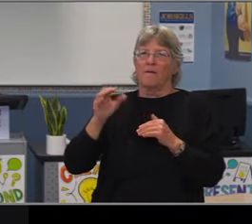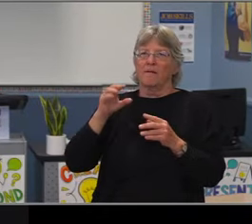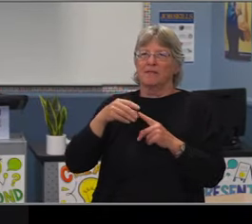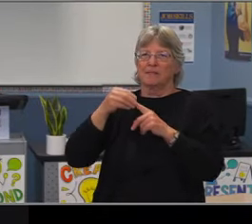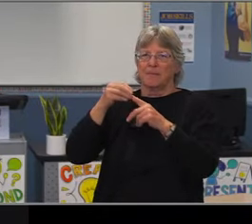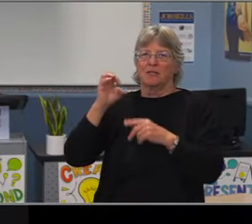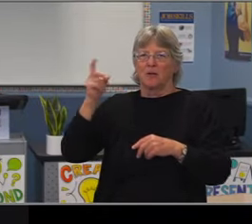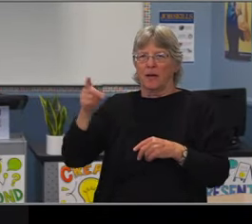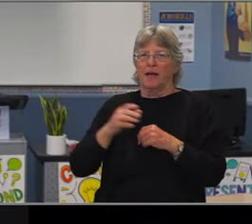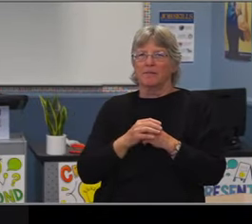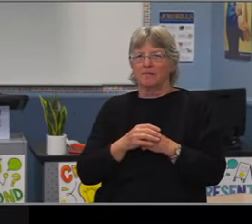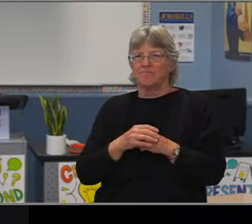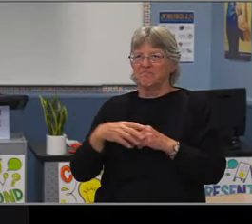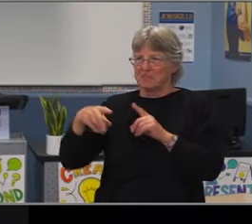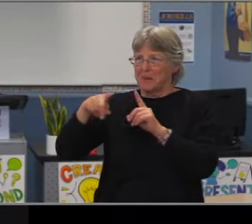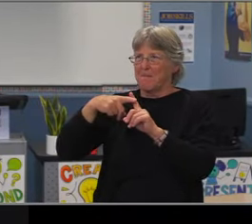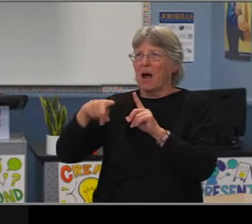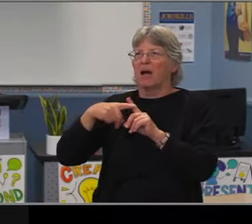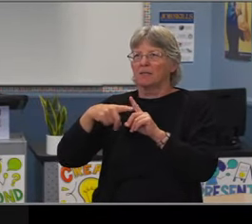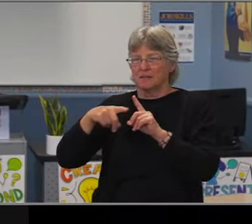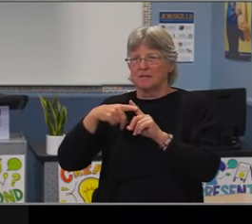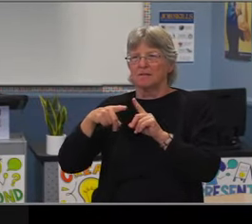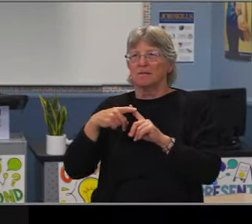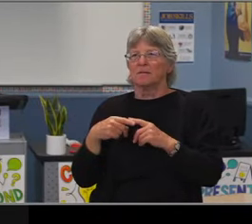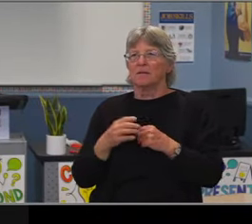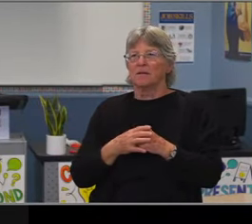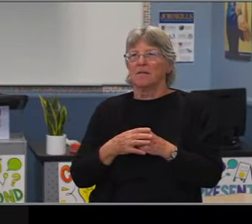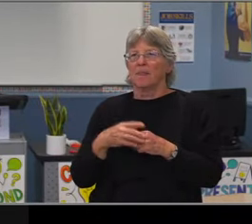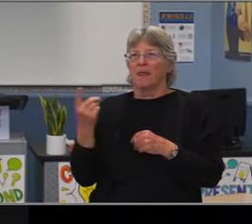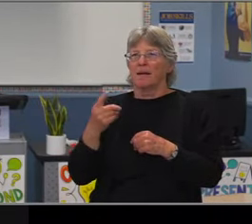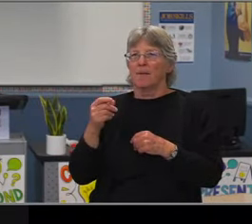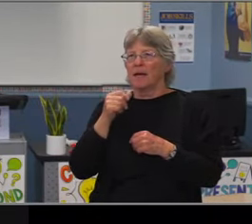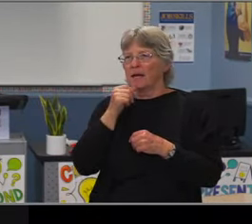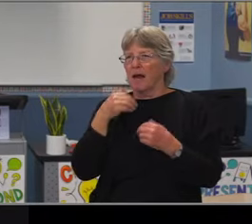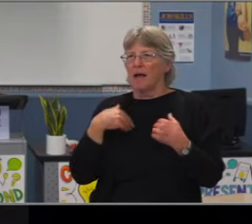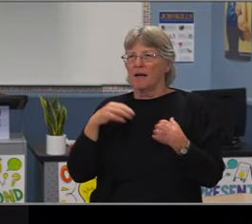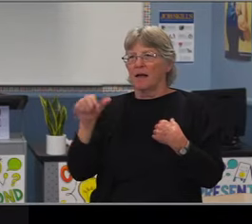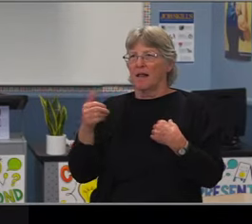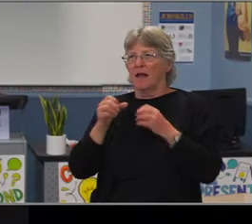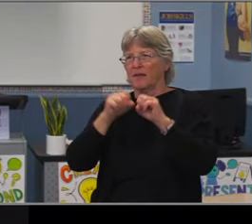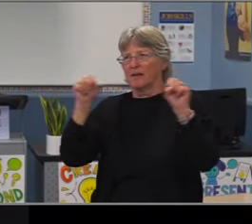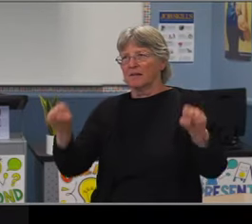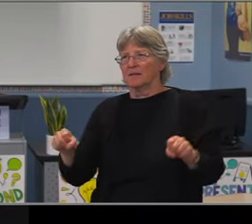And in fact, unlike what we saw for Math 6 Accelerated, once you get to severely chronic,